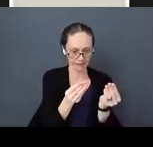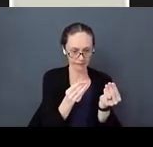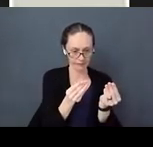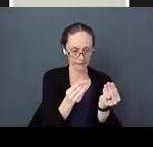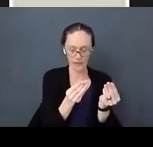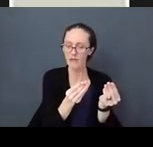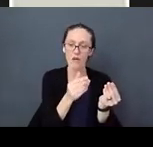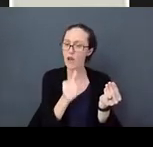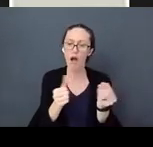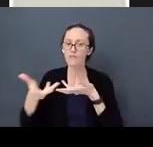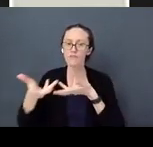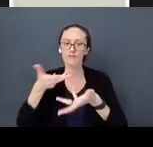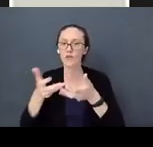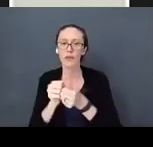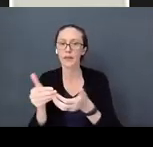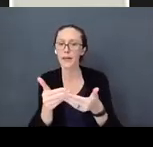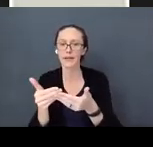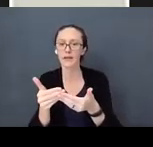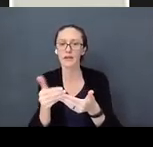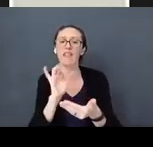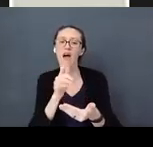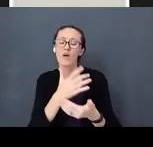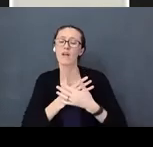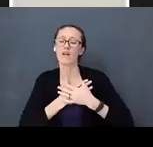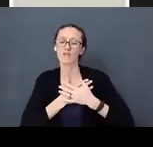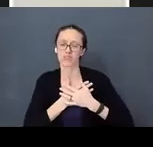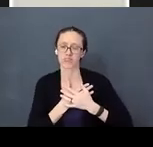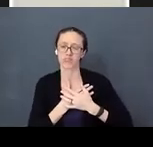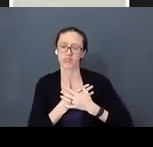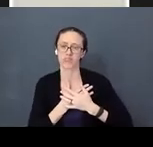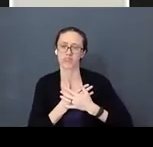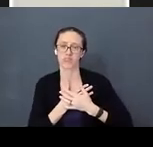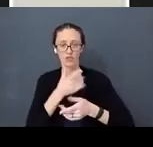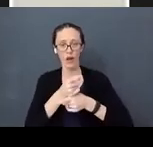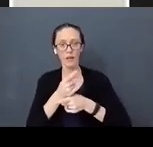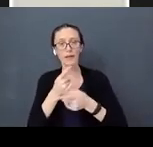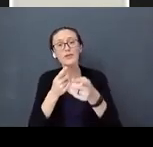their baby. This breaks my heart. He’s happy and content. He could be so happy and content.